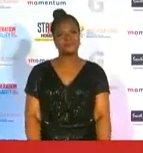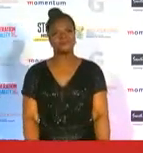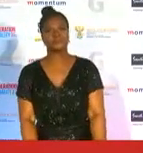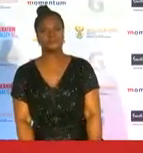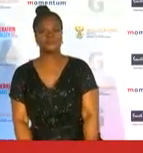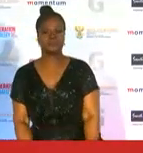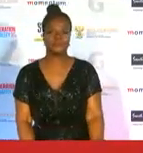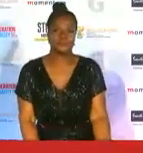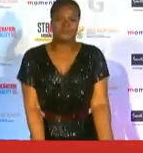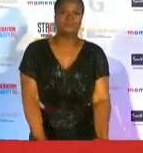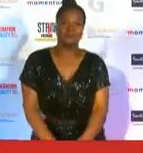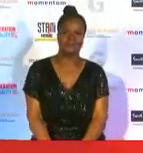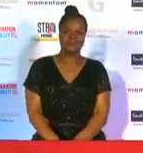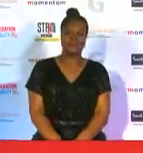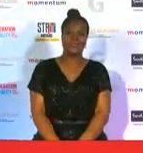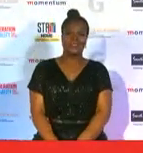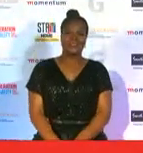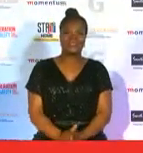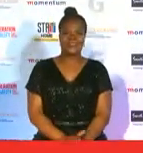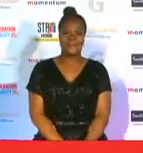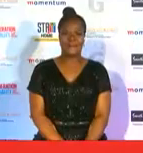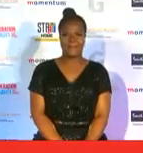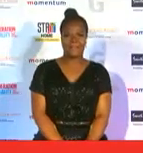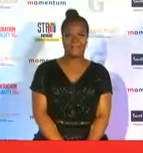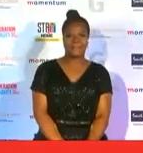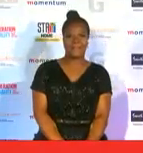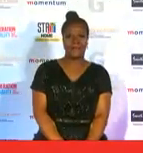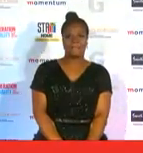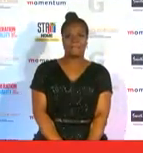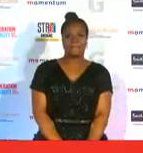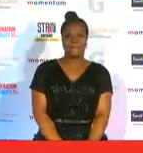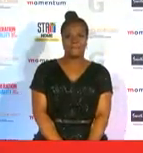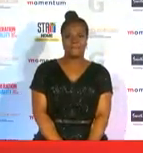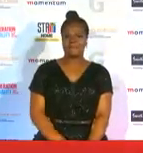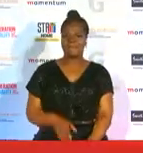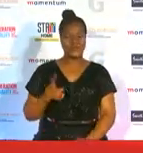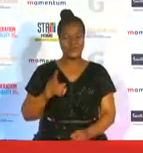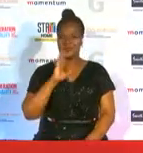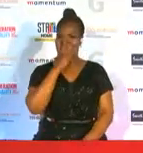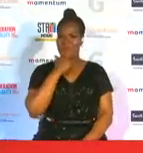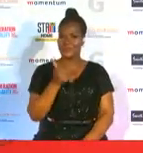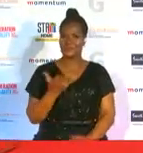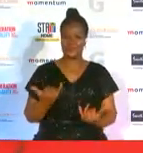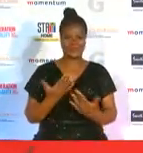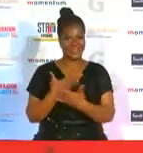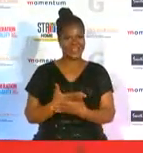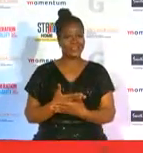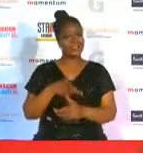i am going to be the deputy president that's okay you look amazing tonight thank you so much just tell us about um the great